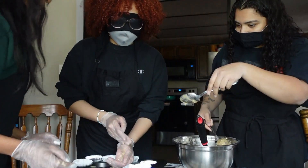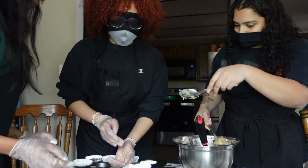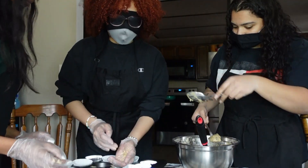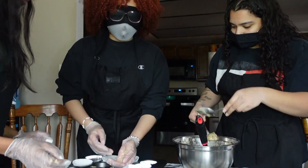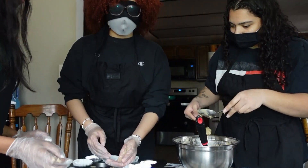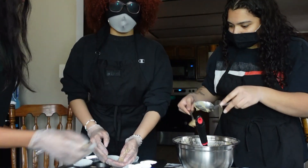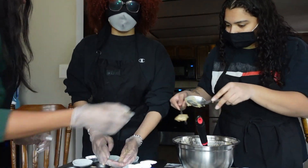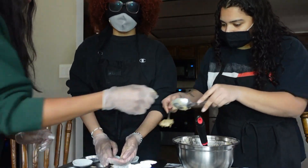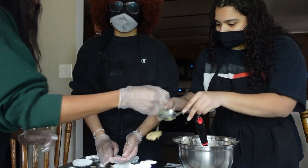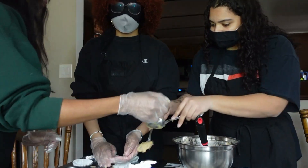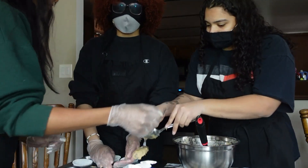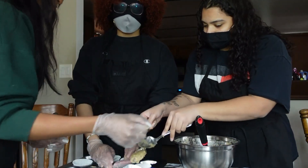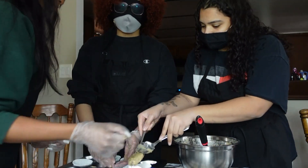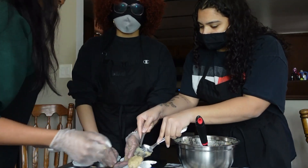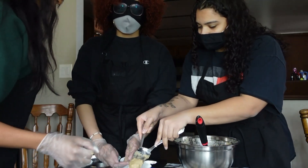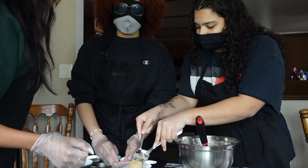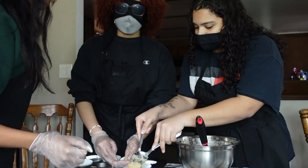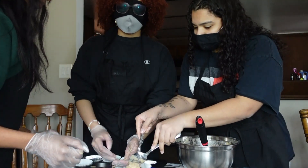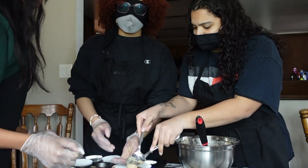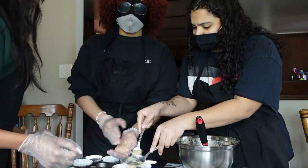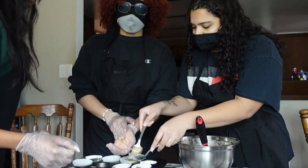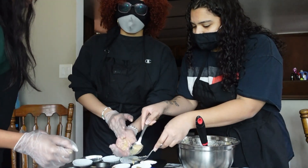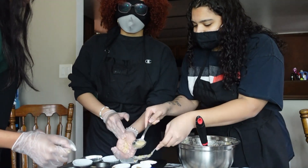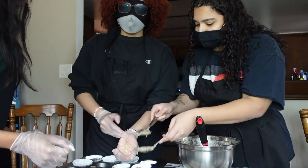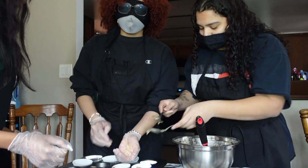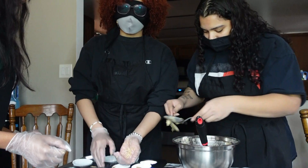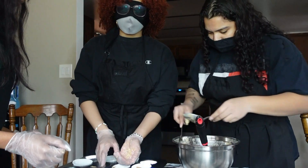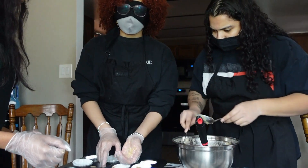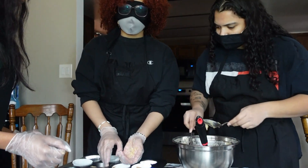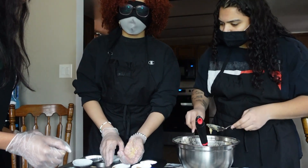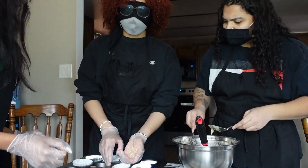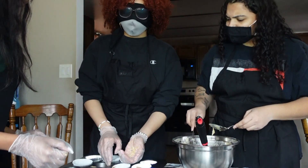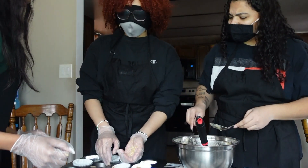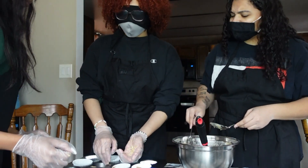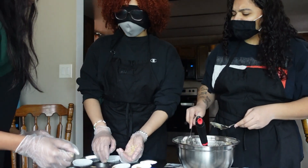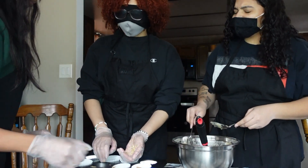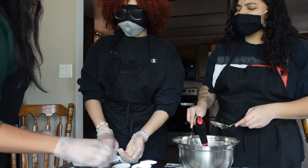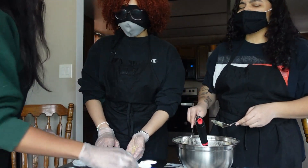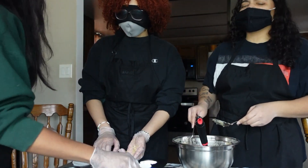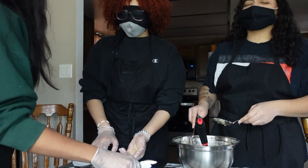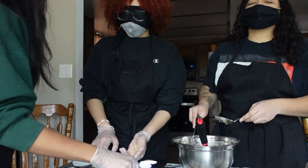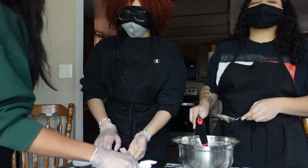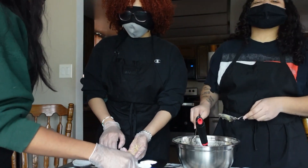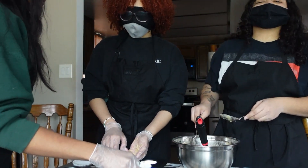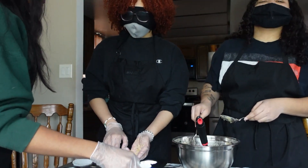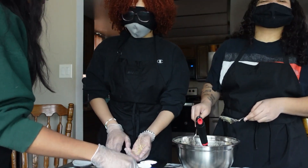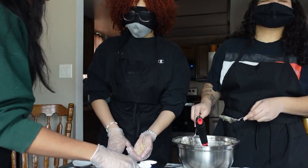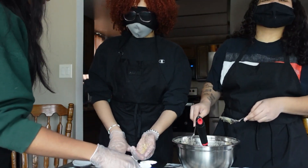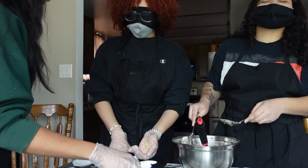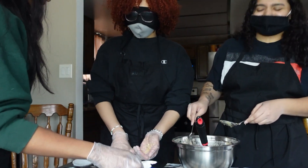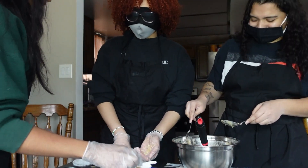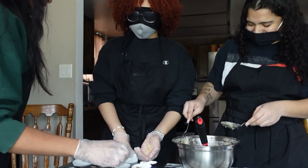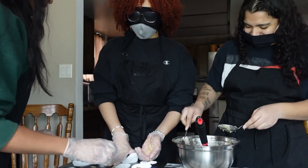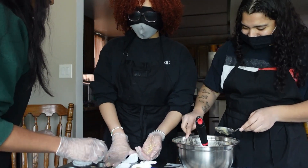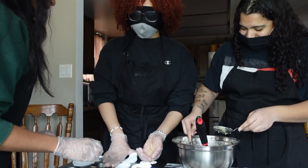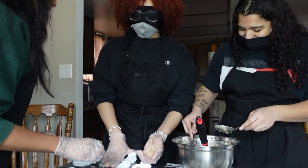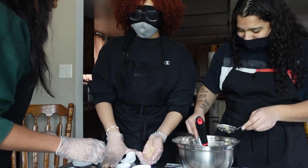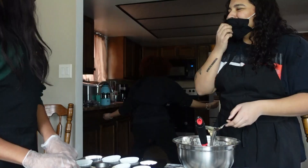I got it you saw that I cleaned it oh oh what was that oh